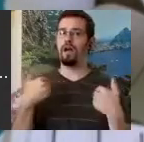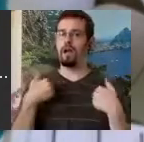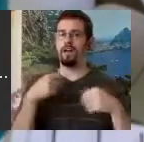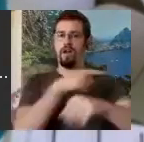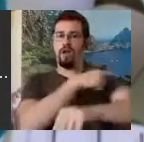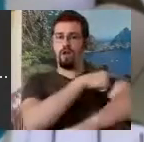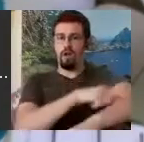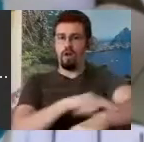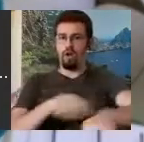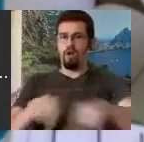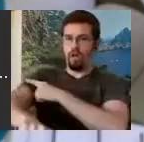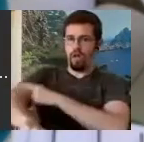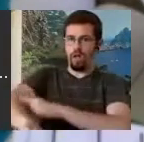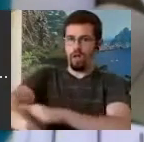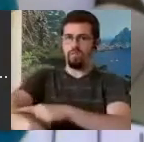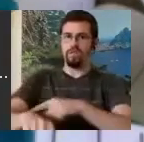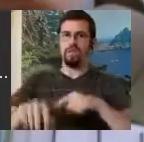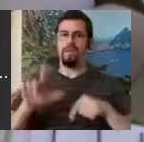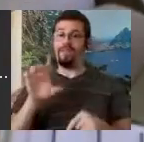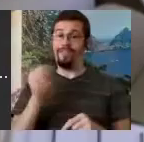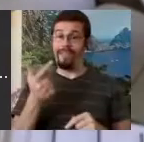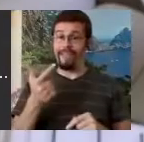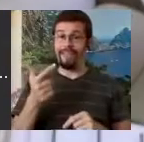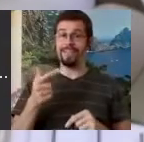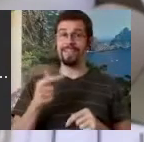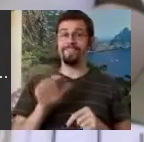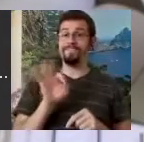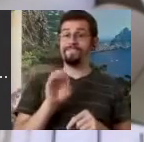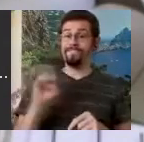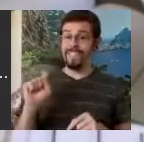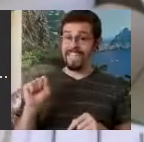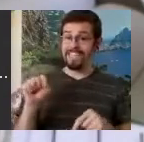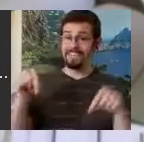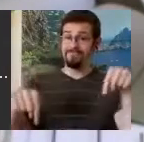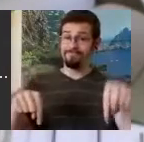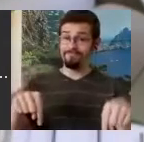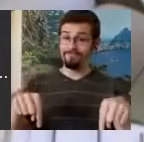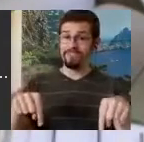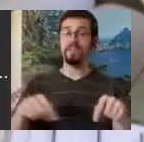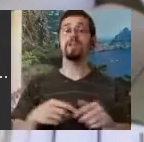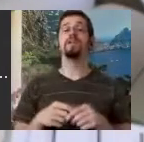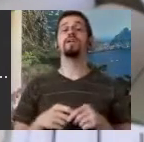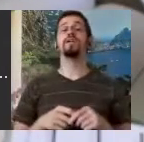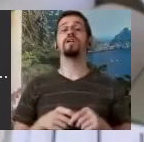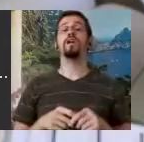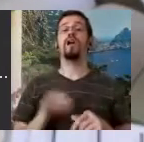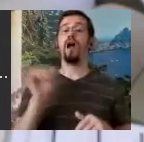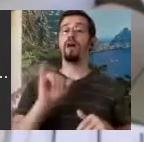we have a neckline. That line we call a Face Direction Line, still used in some